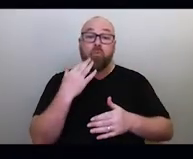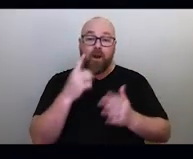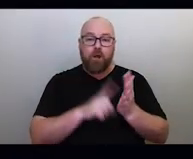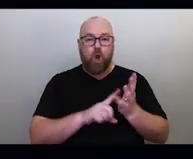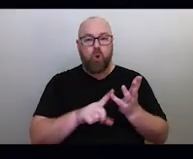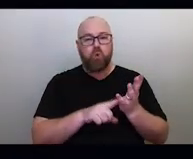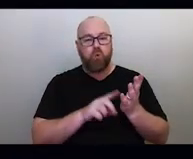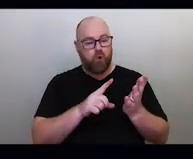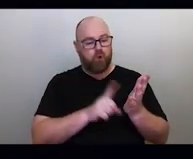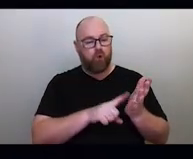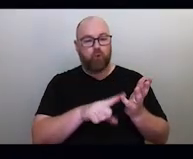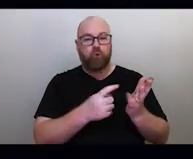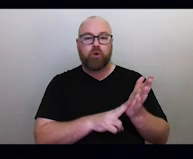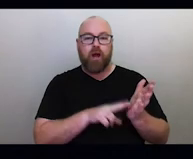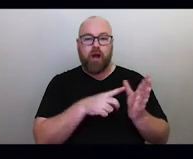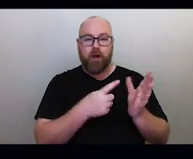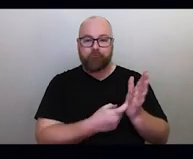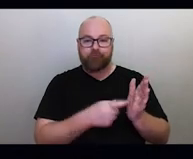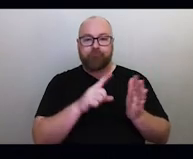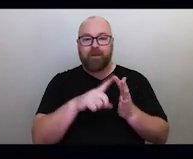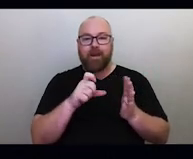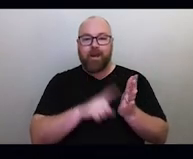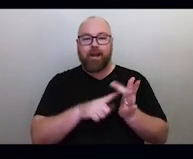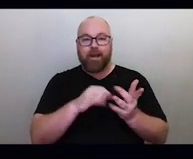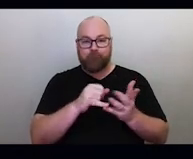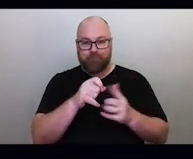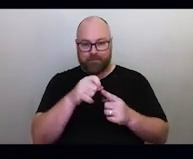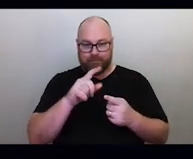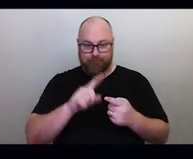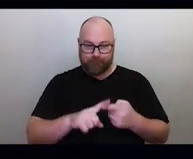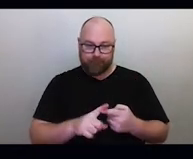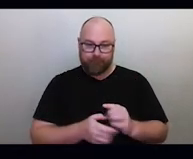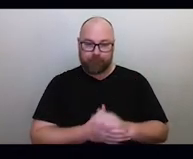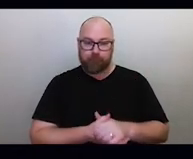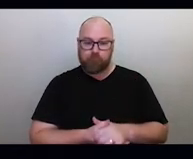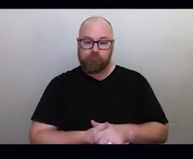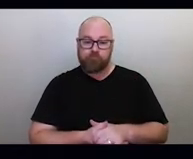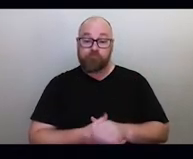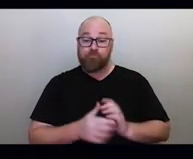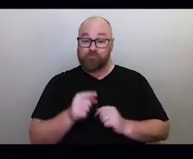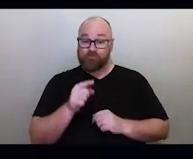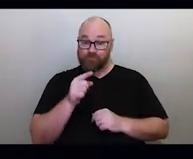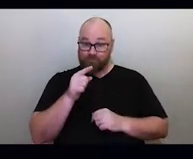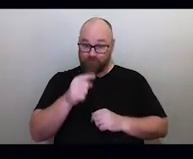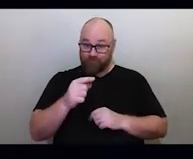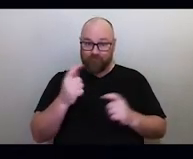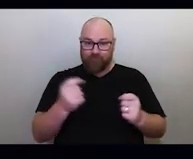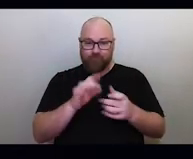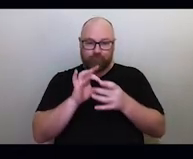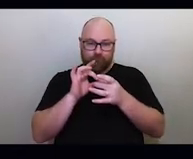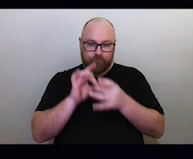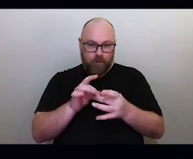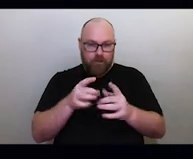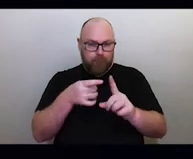Now, this is special for a couple of reasons. Having a ceremony tied in to a very specific type of astronomical phenomenon